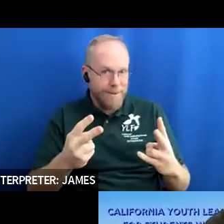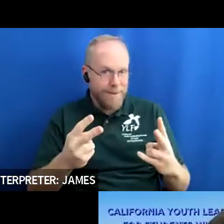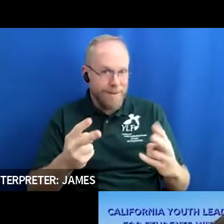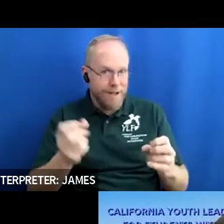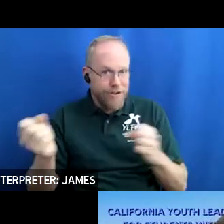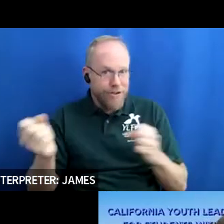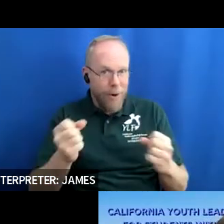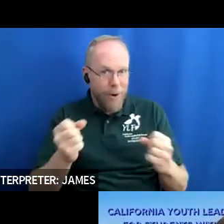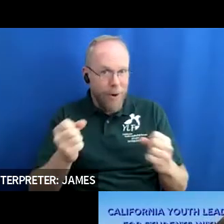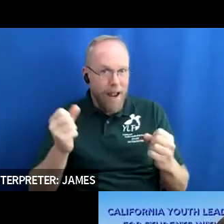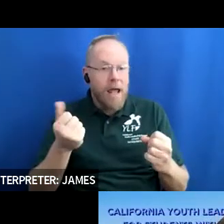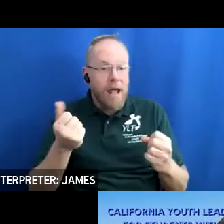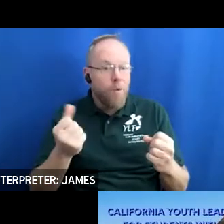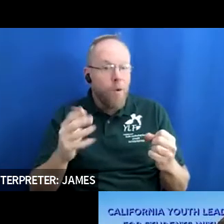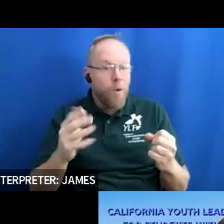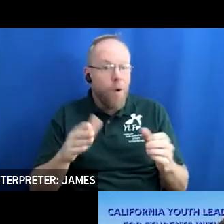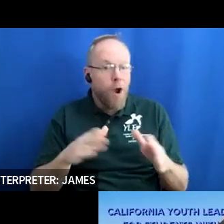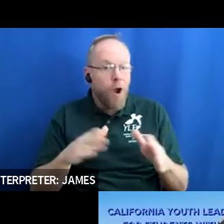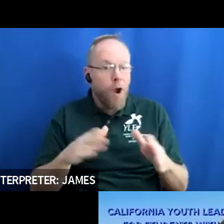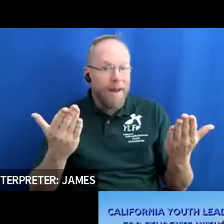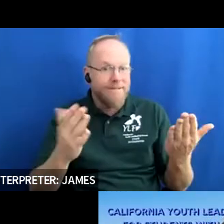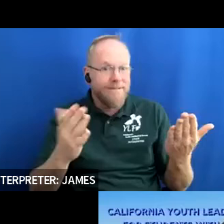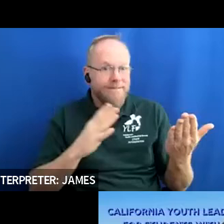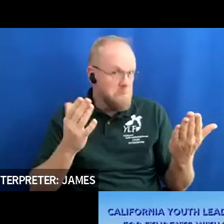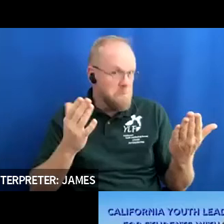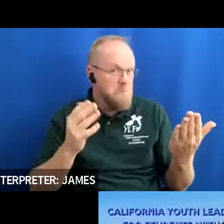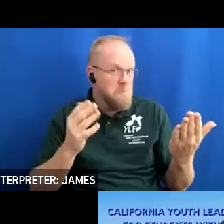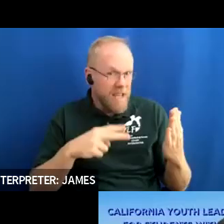them out loud but i am going to turn it over to california ylf to take it away with the cheers